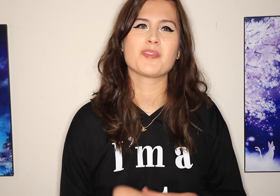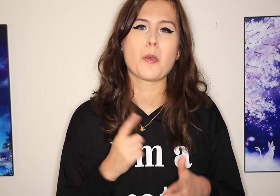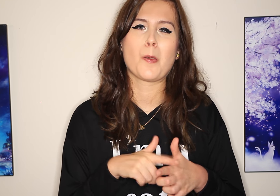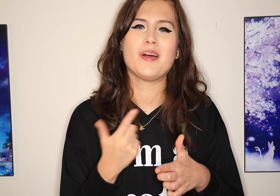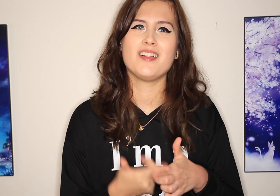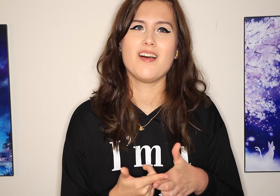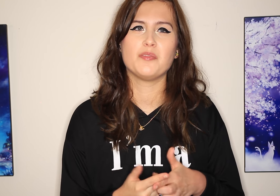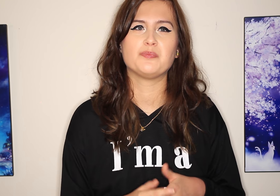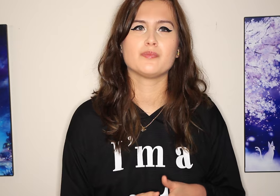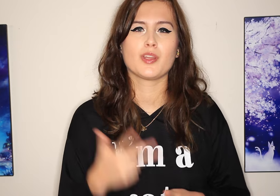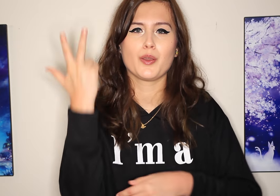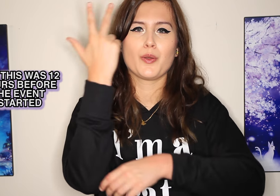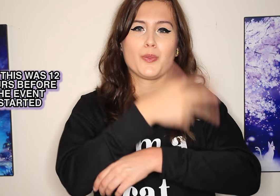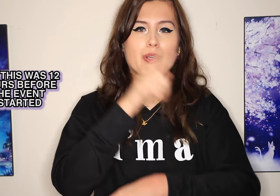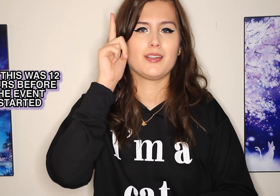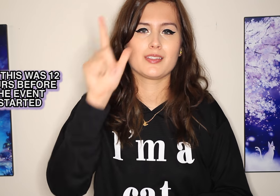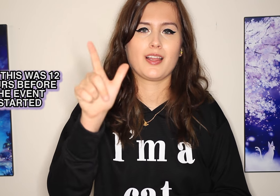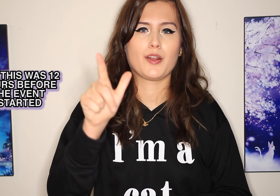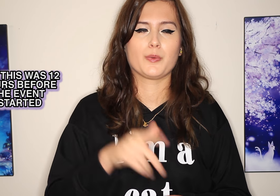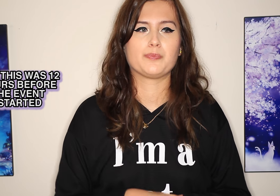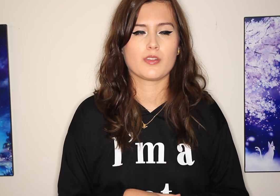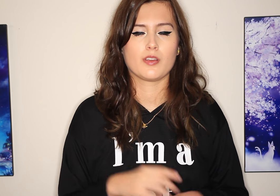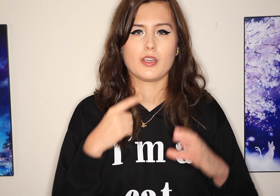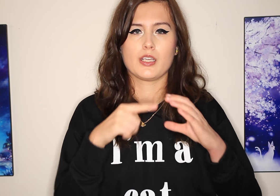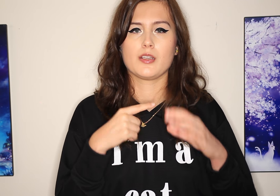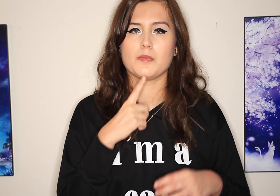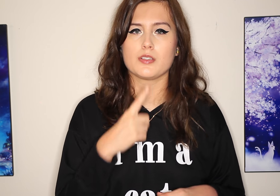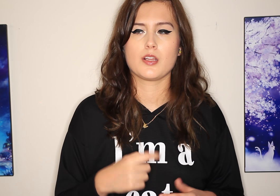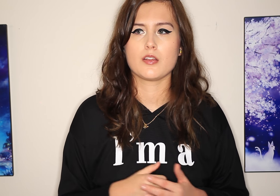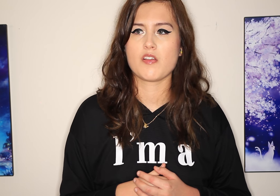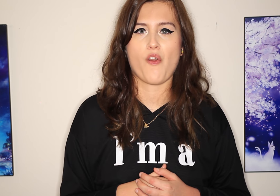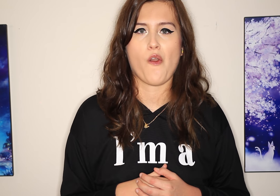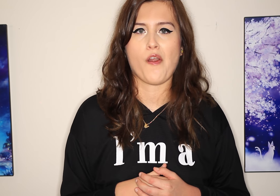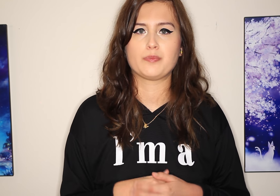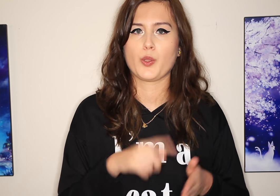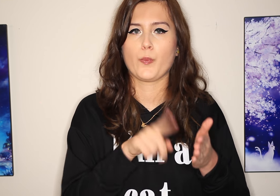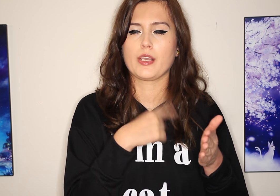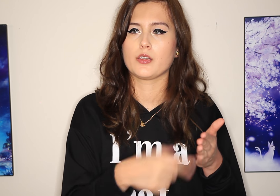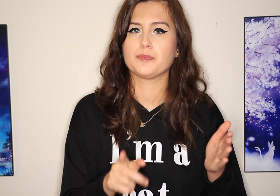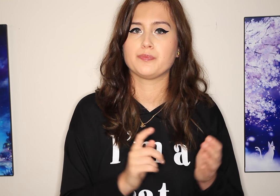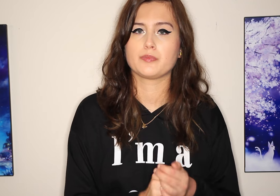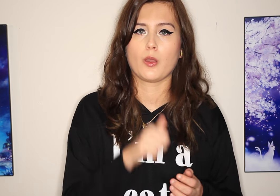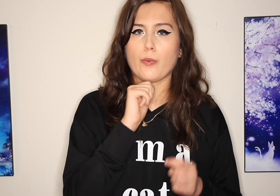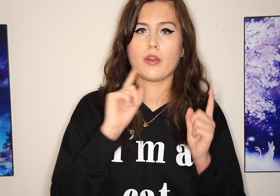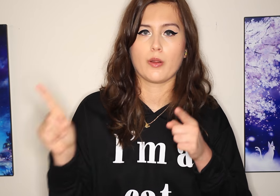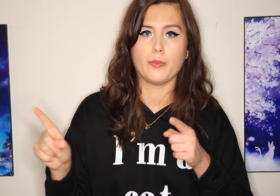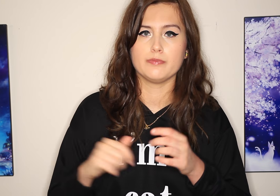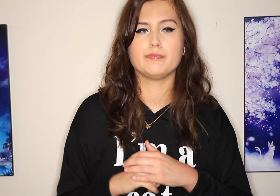But then three days later, an e-mail said, “We won’t be attending.”